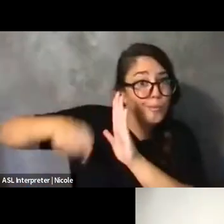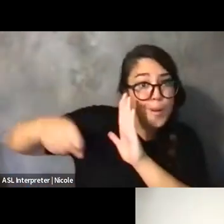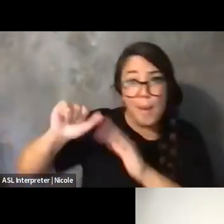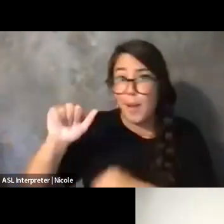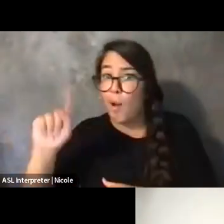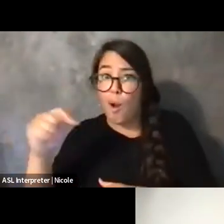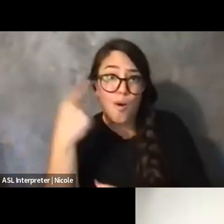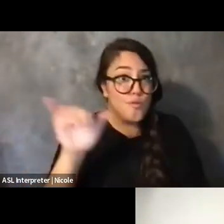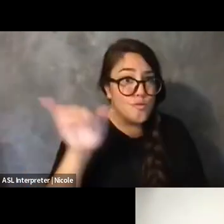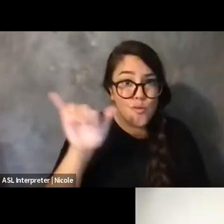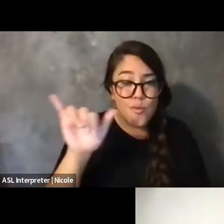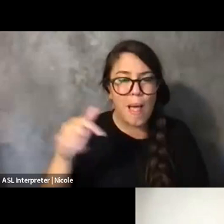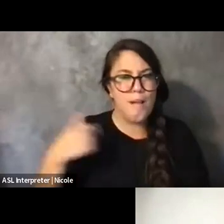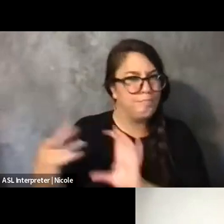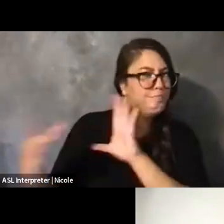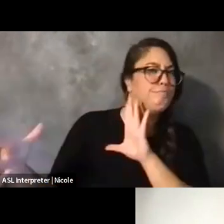and so much more new ways of thinking.